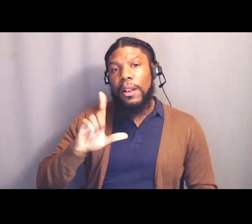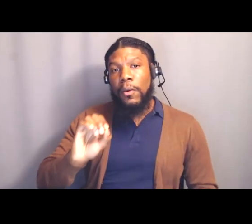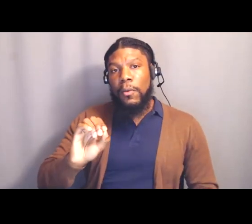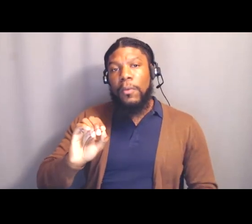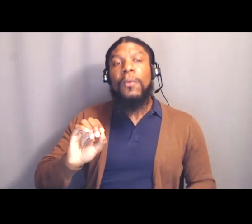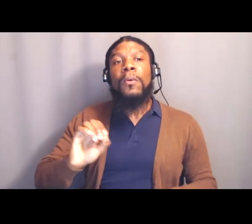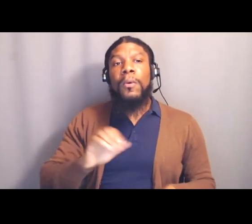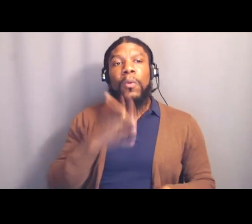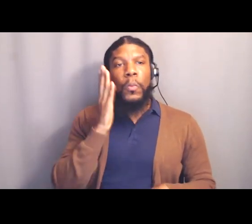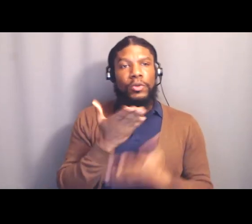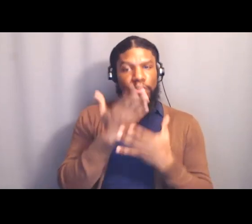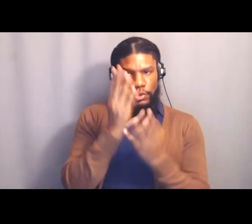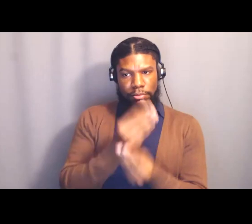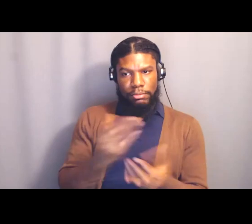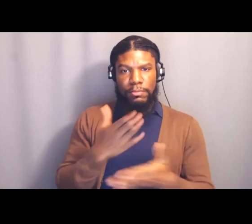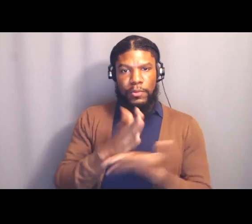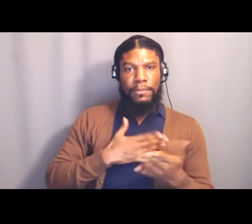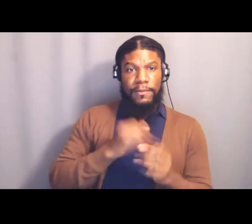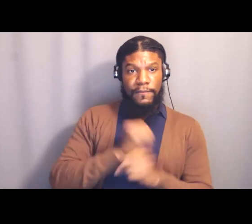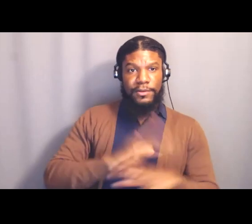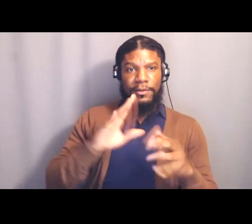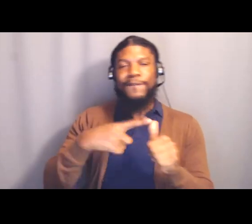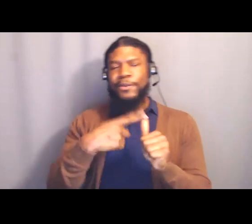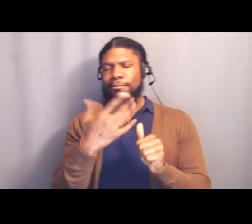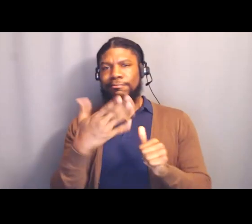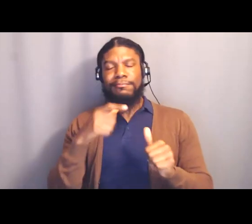First of all, wanted to say, I love the class and thank you so much for it,